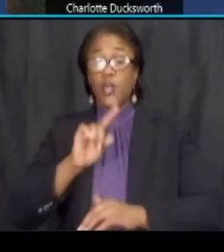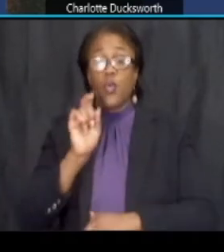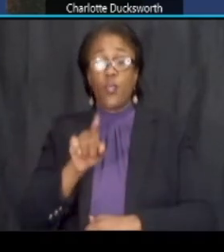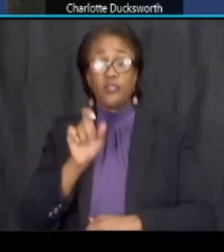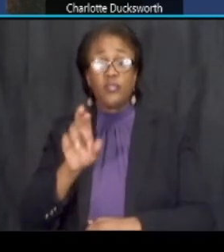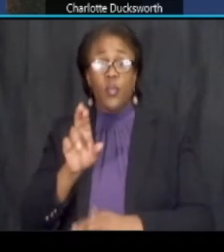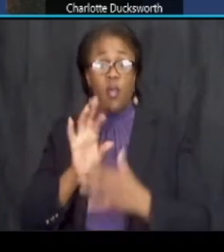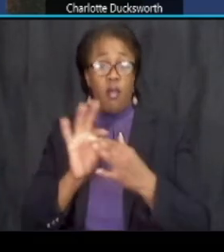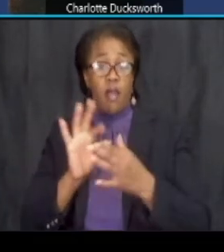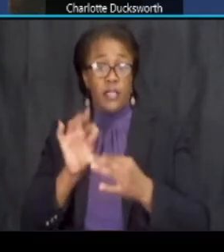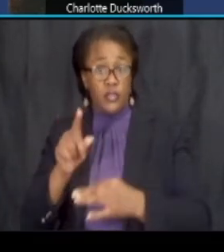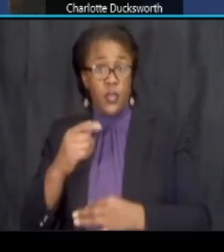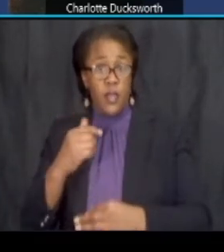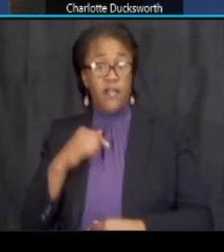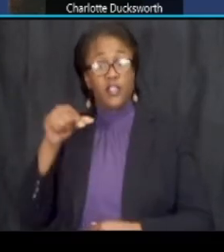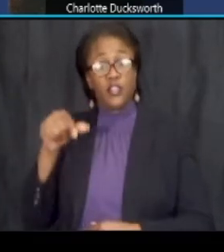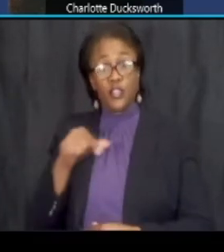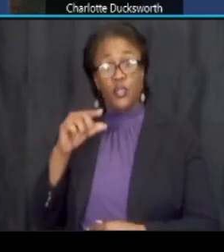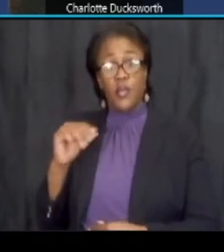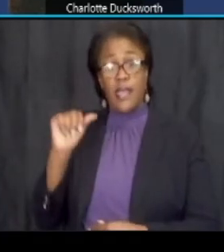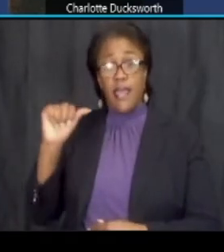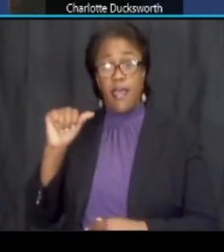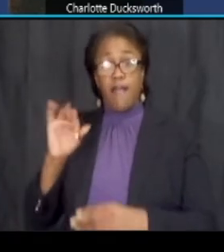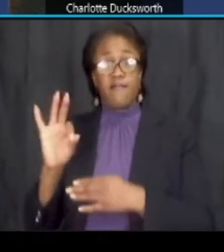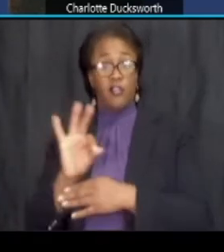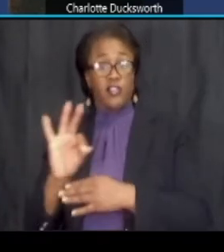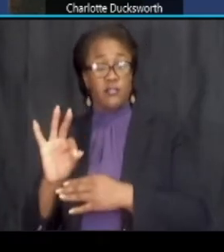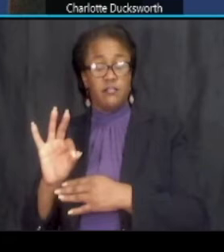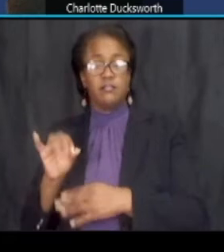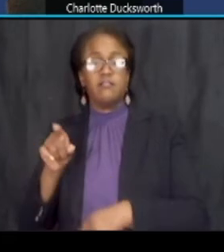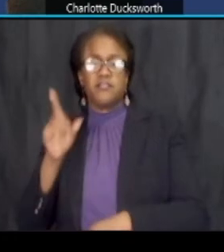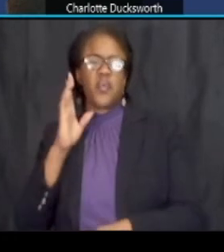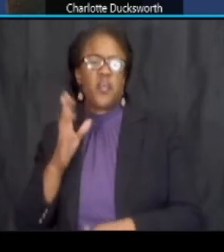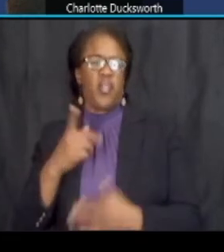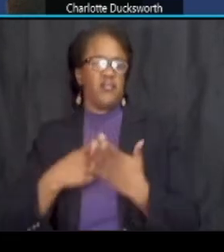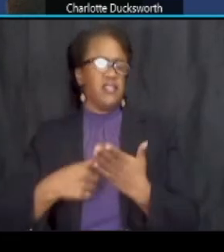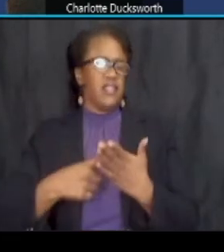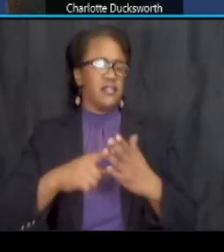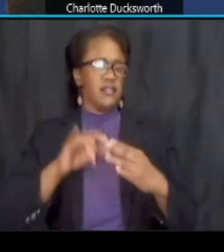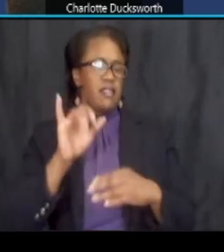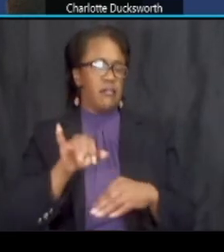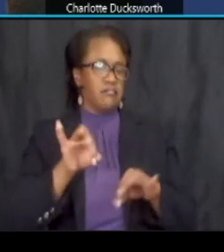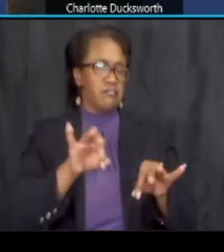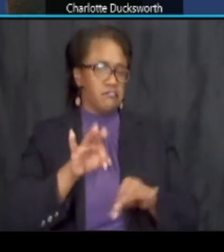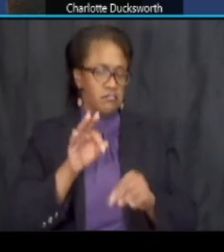that you have in the q a function which we will go over in just a few minutes please note that